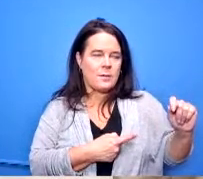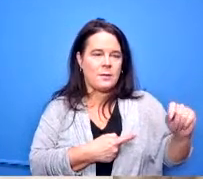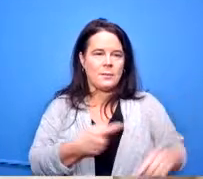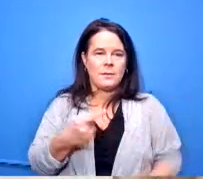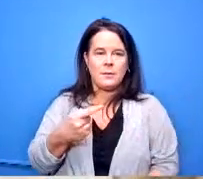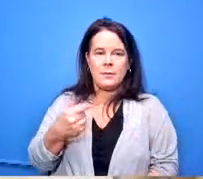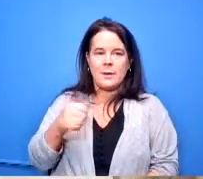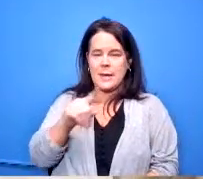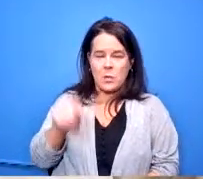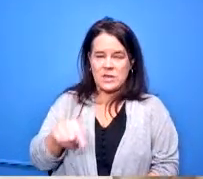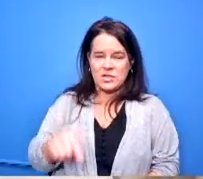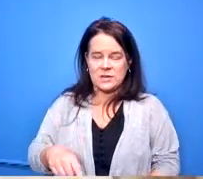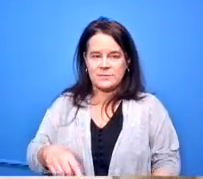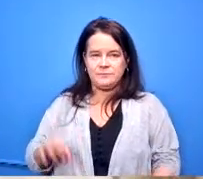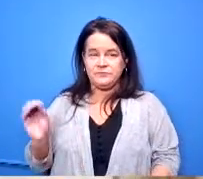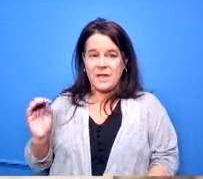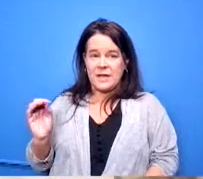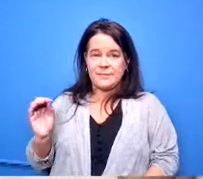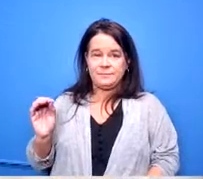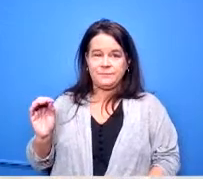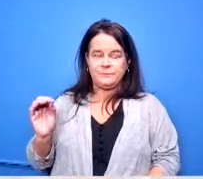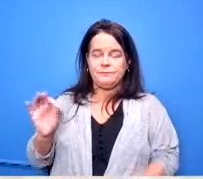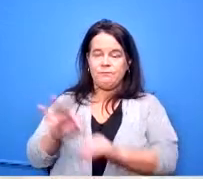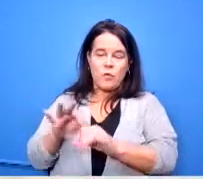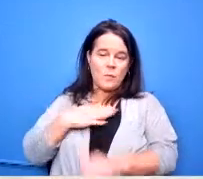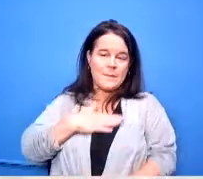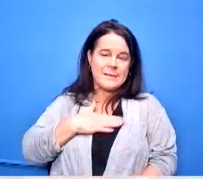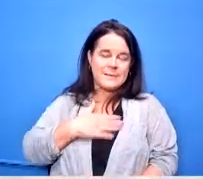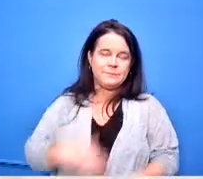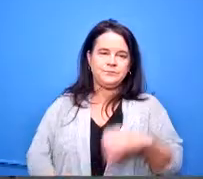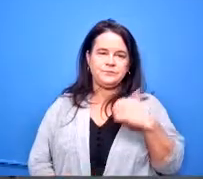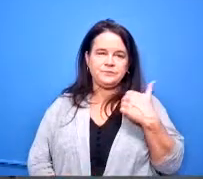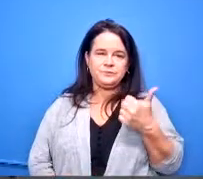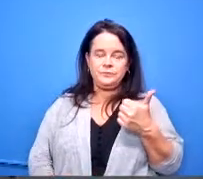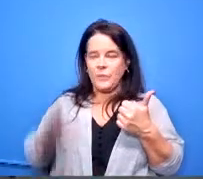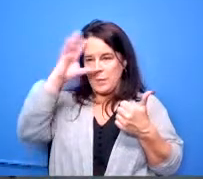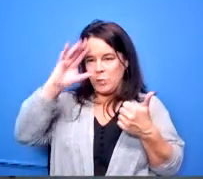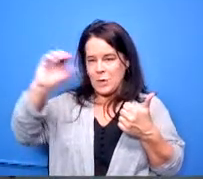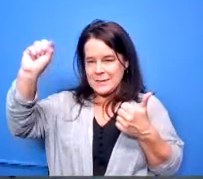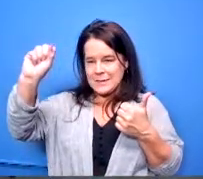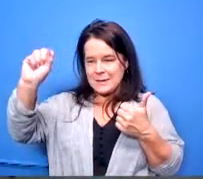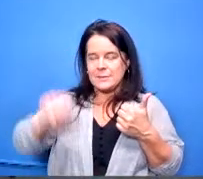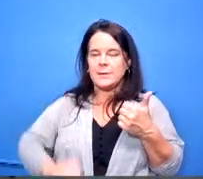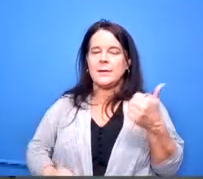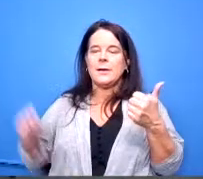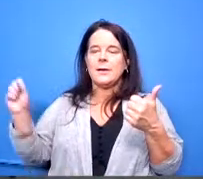if there are none treasure maybe we have a vote president smith yes mrs reiner